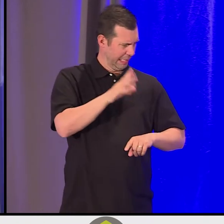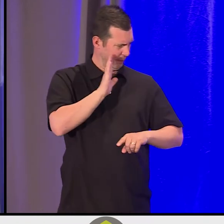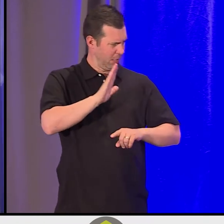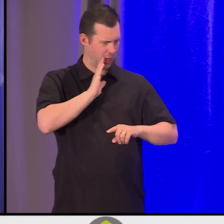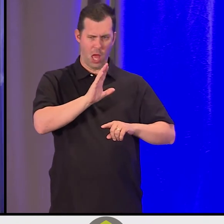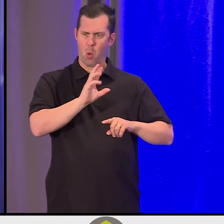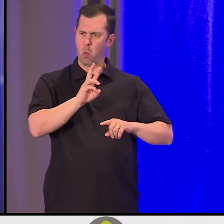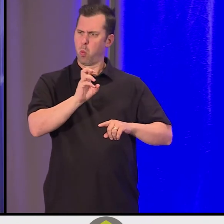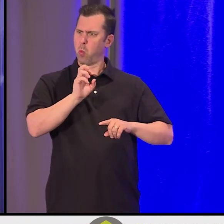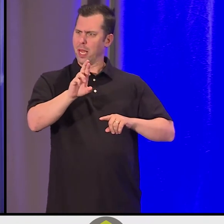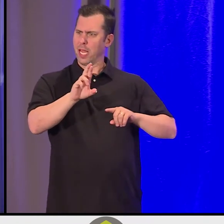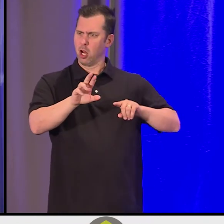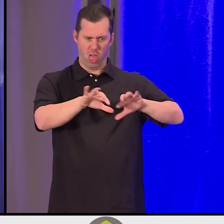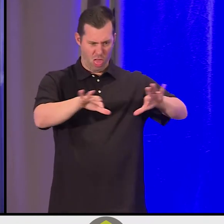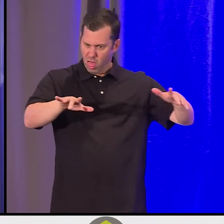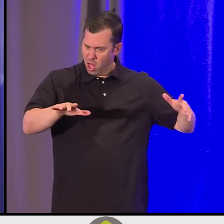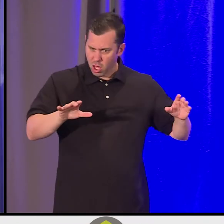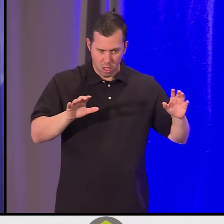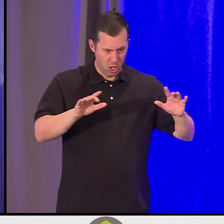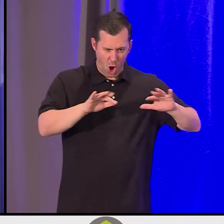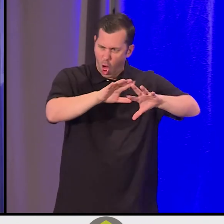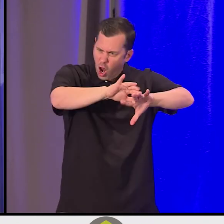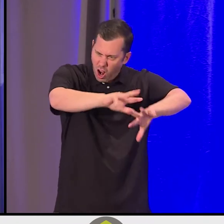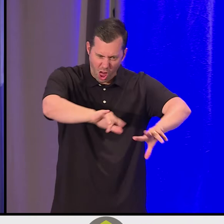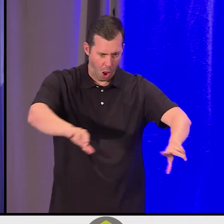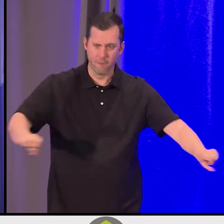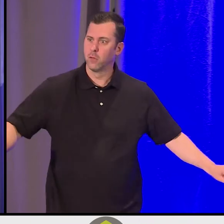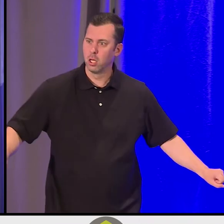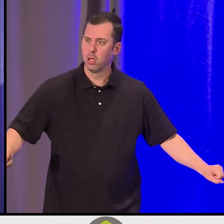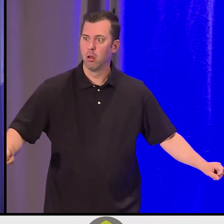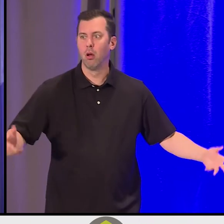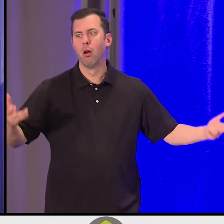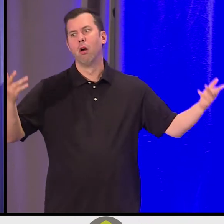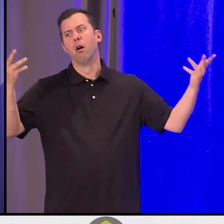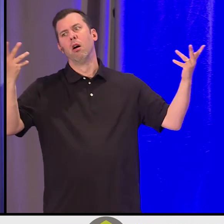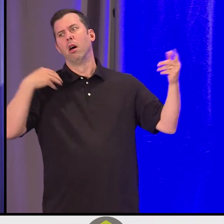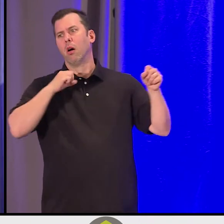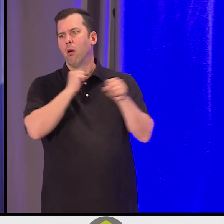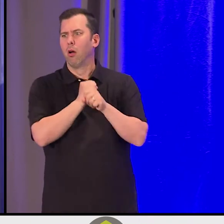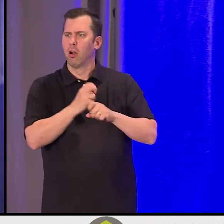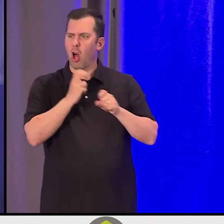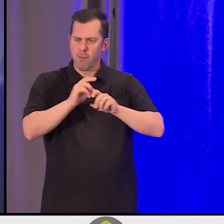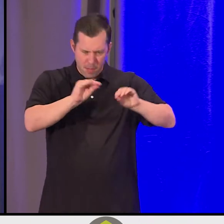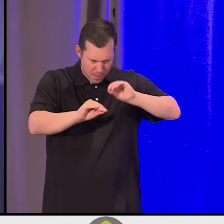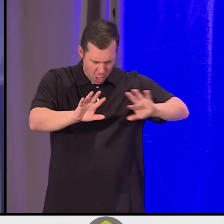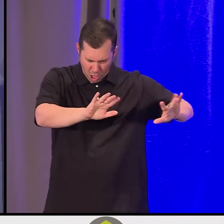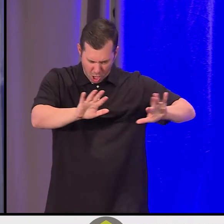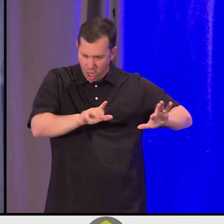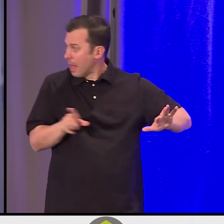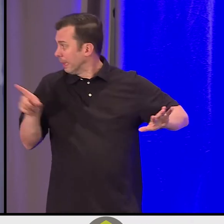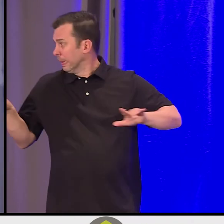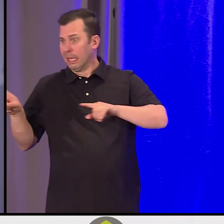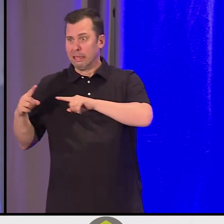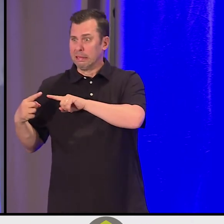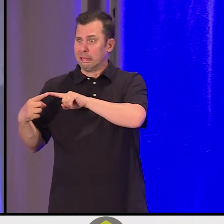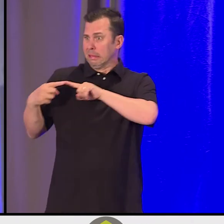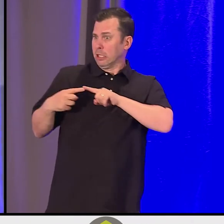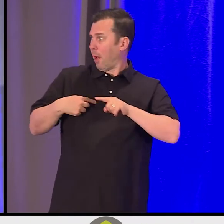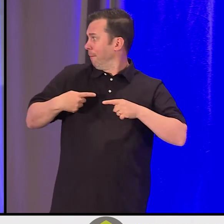Oh, the disheartening sensations that come through when you work so hard, and people are behind you, they're relying on you, right, to get this done.